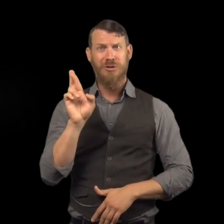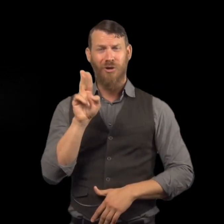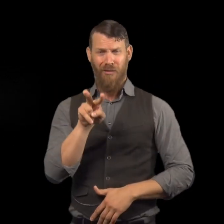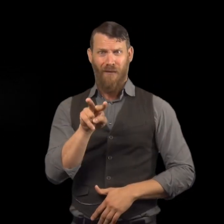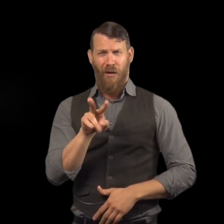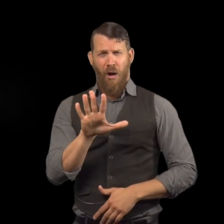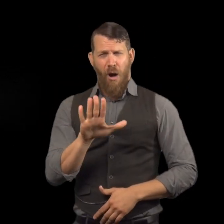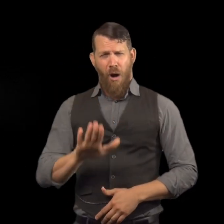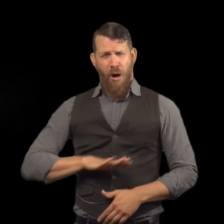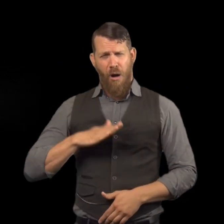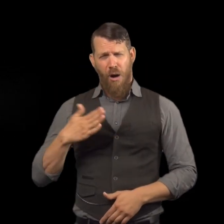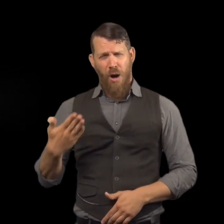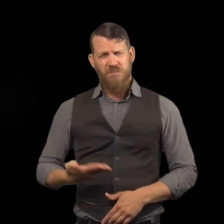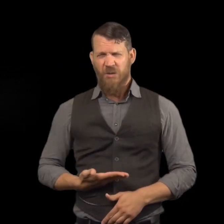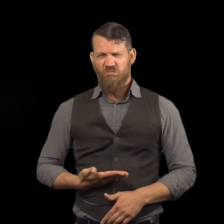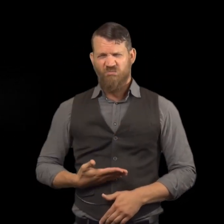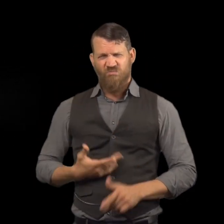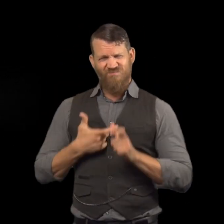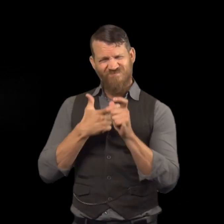He trampled over the top, and kept running.